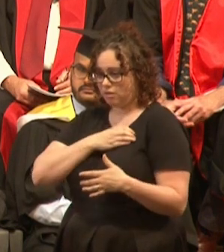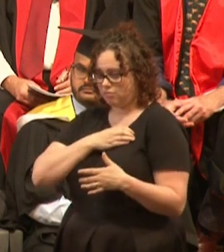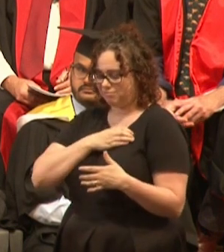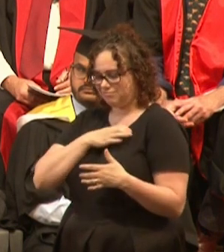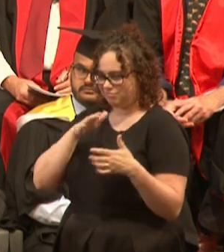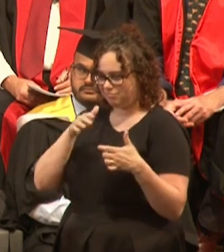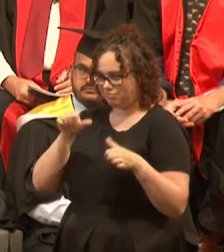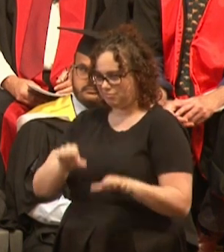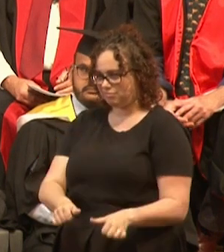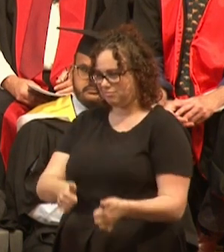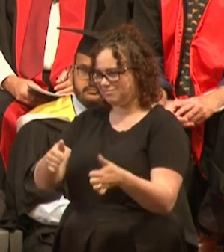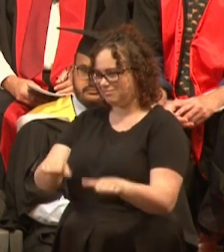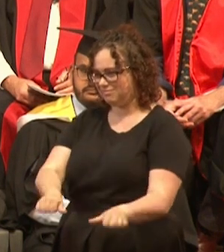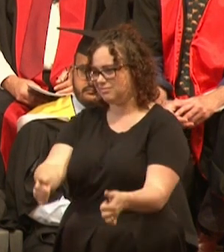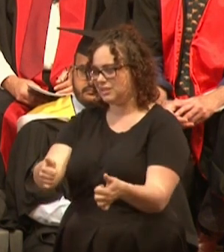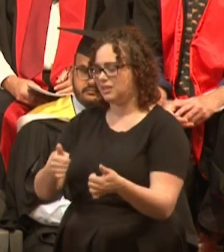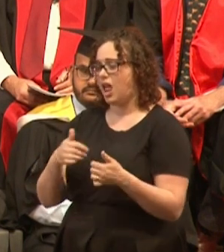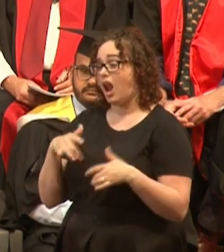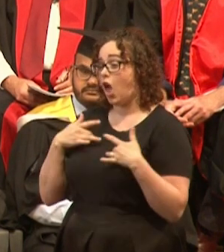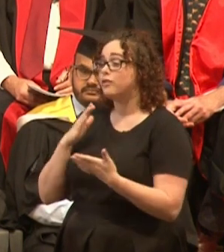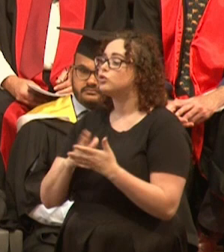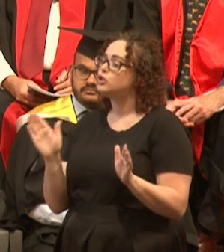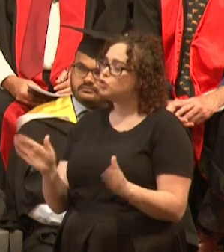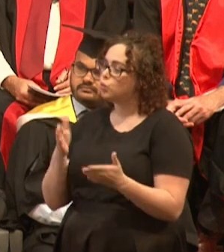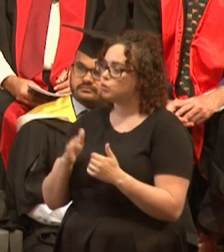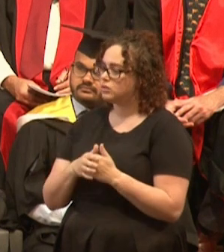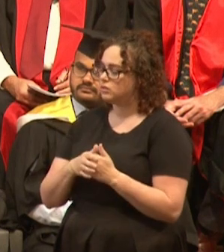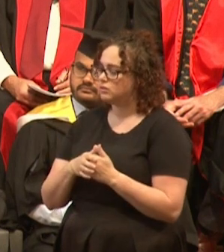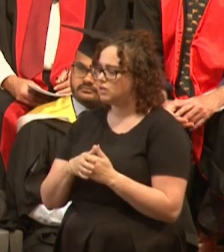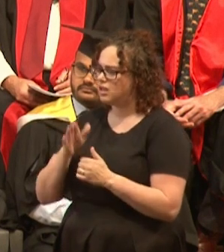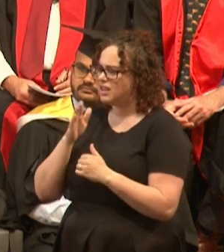Life is short, don't take your health for granted.